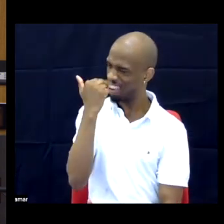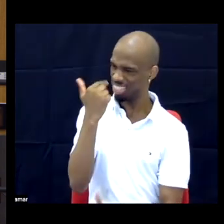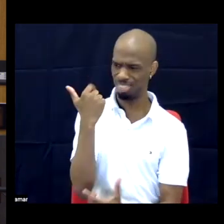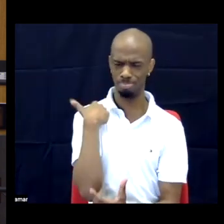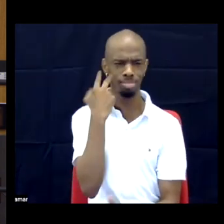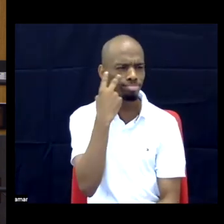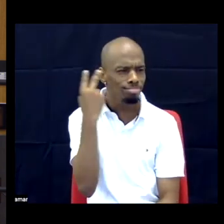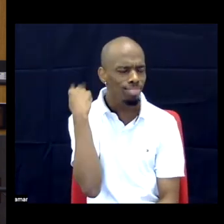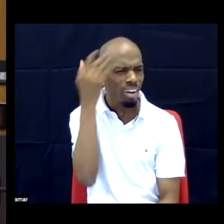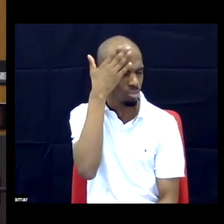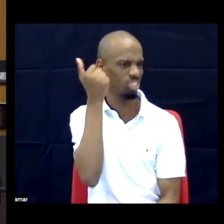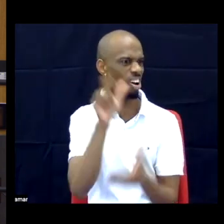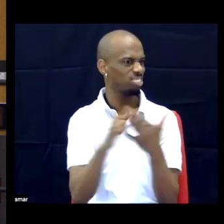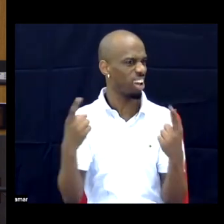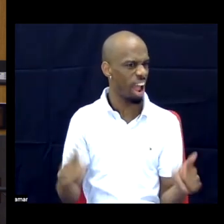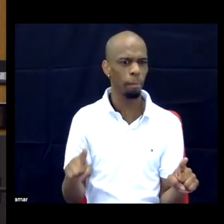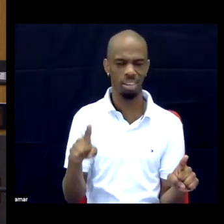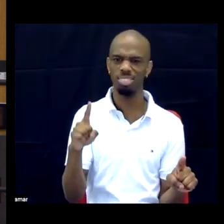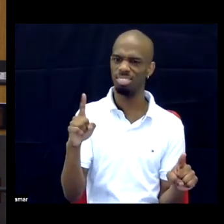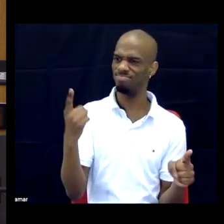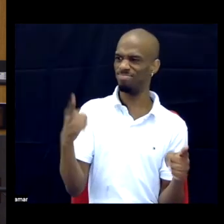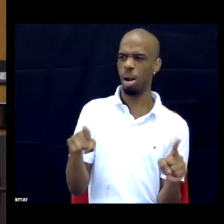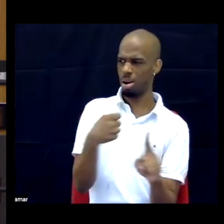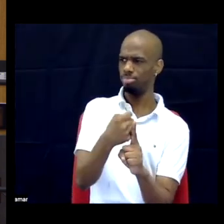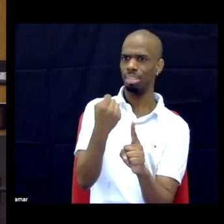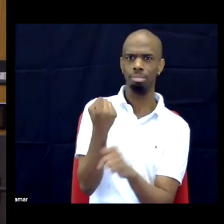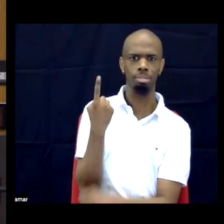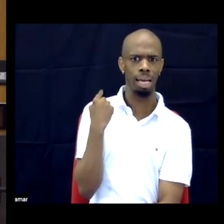So, yeah, those would be some things that I would want to see.